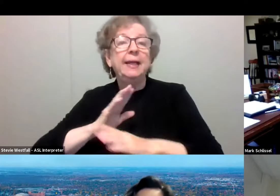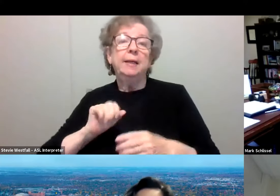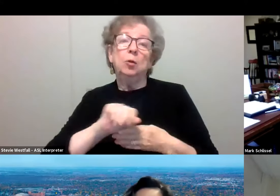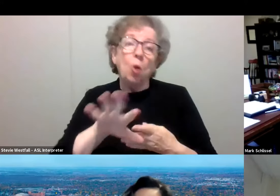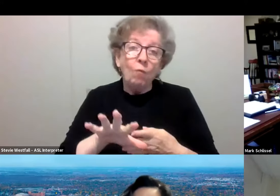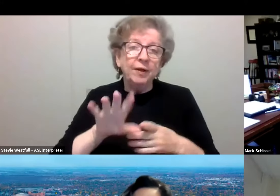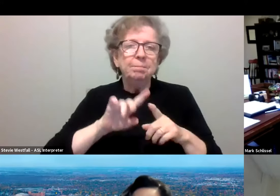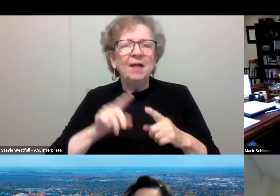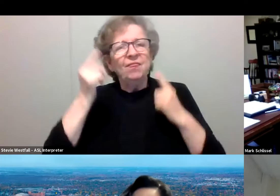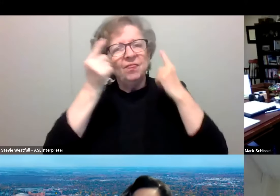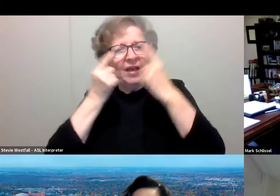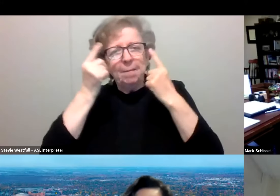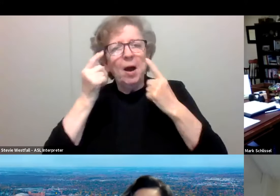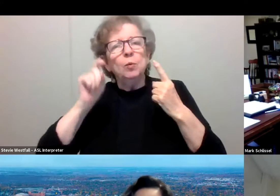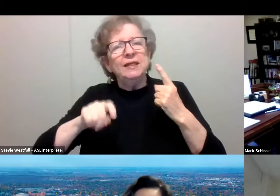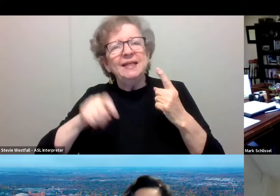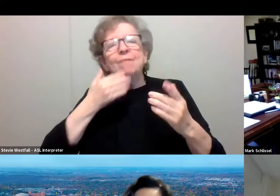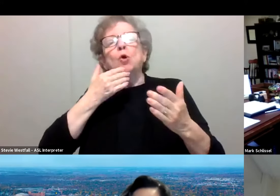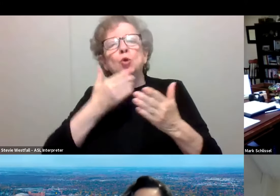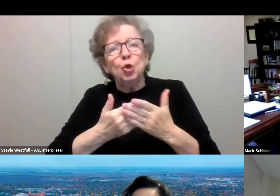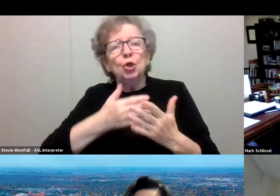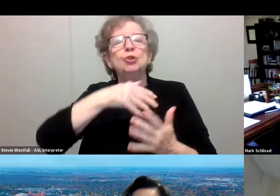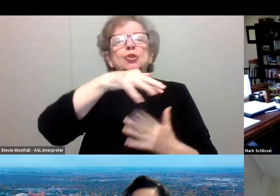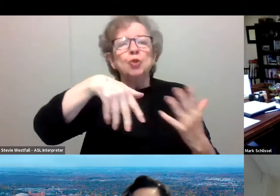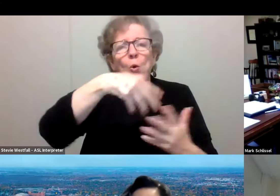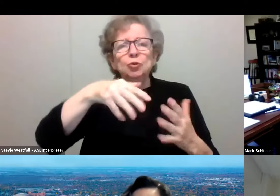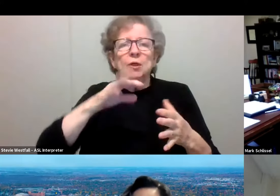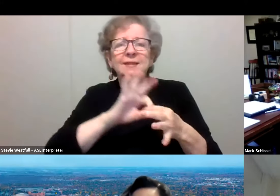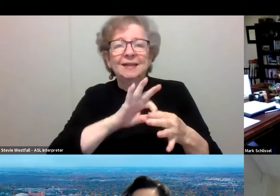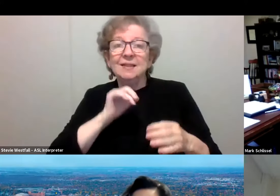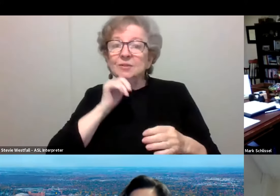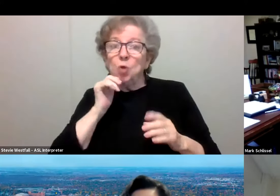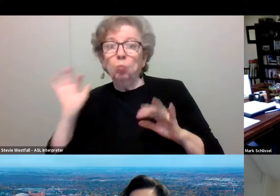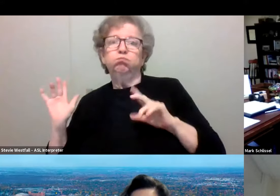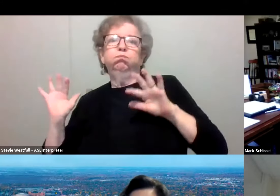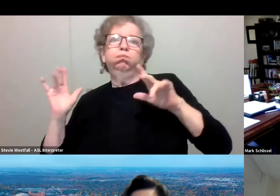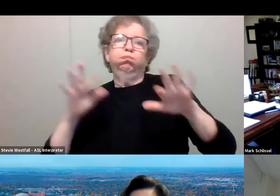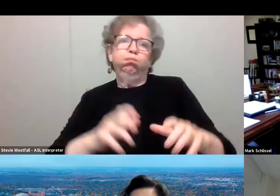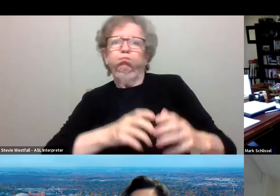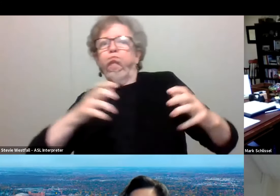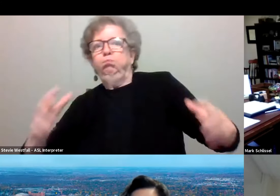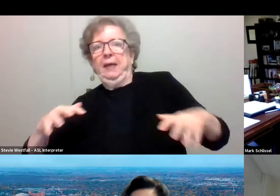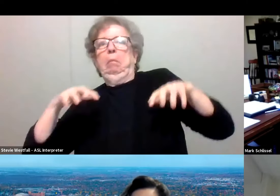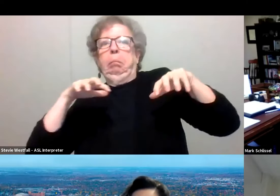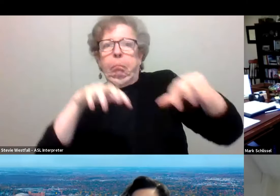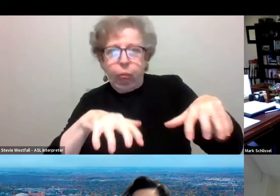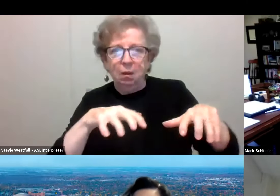about having good social connections. That doesn't mean, you know, go to a giant party, but go for a walk with a friend, have lunch with somebody.